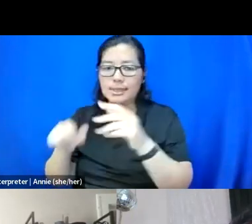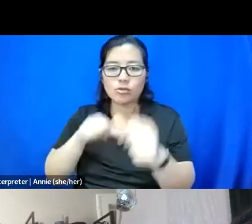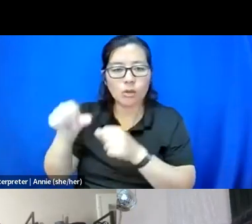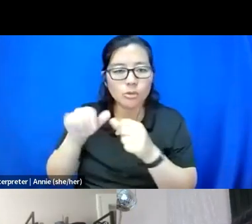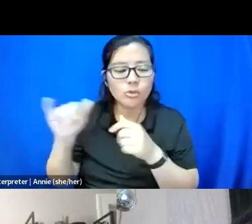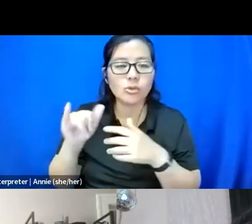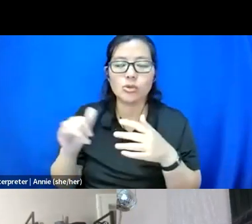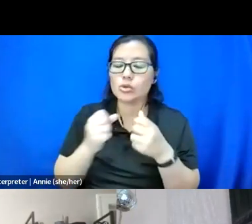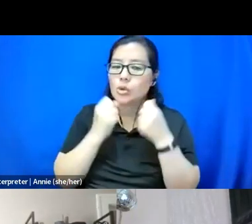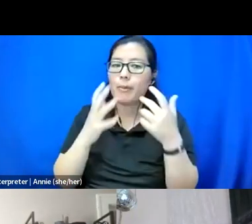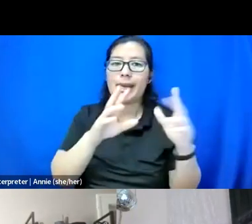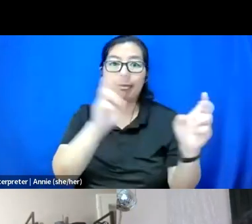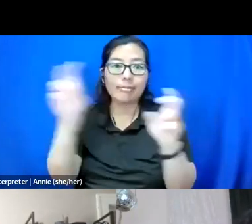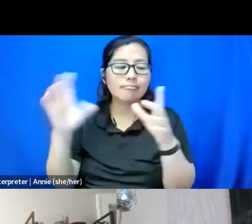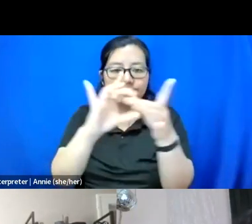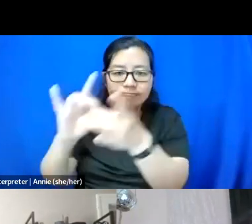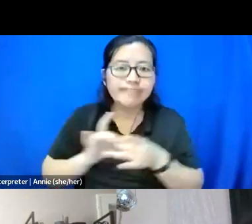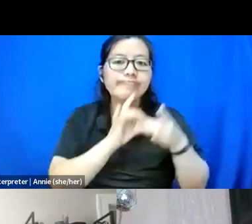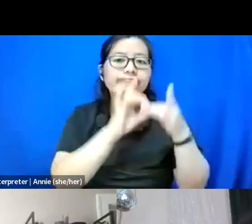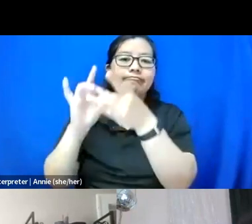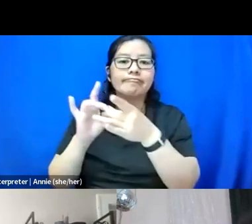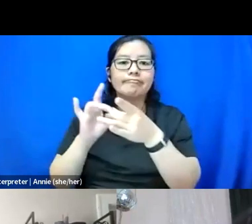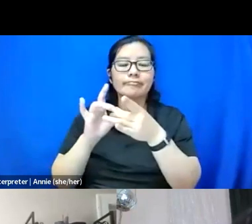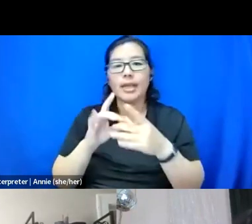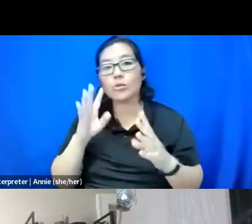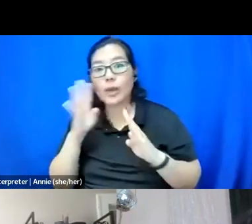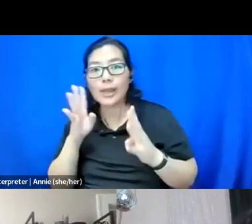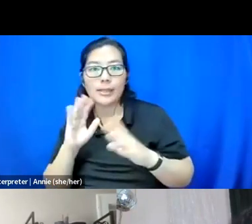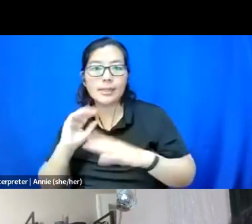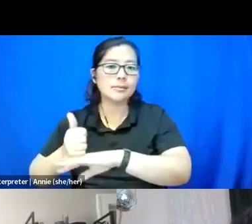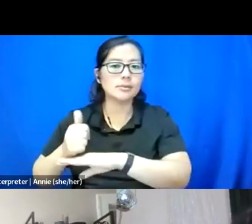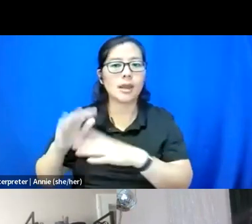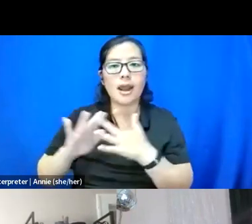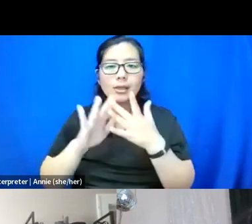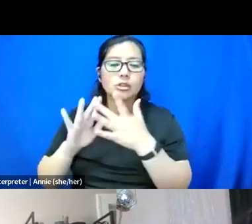on access, care, creative connections. It sounds like a lot of you either work in collectives